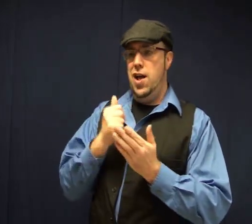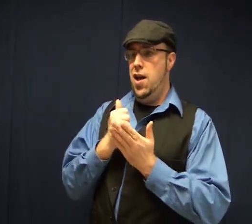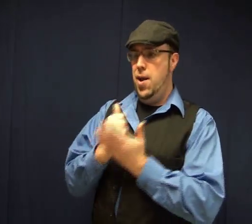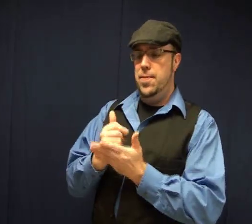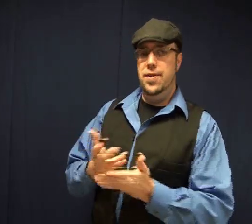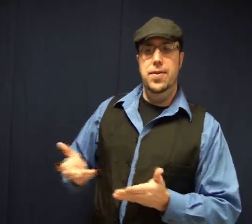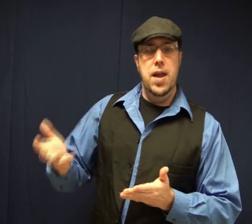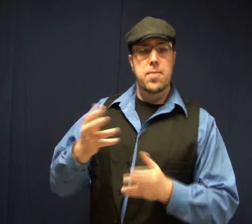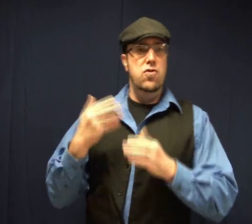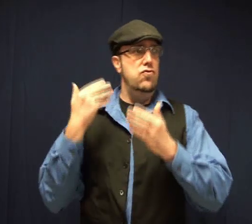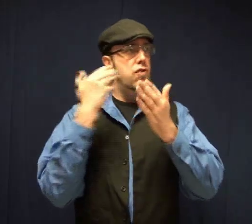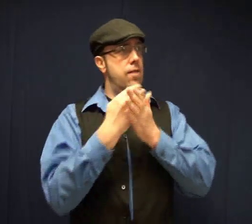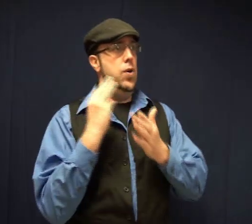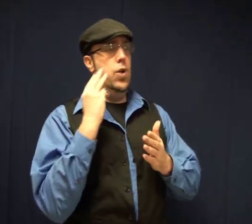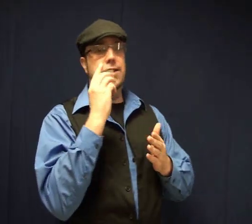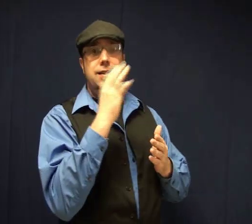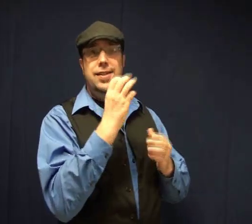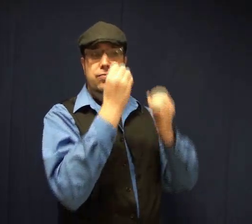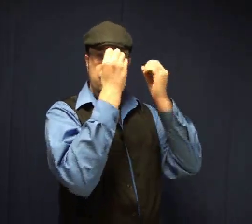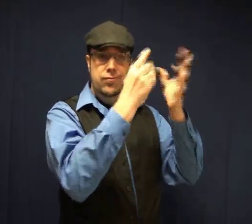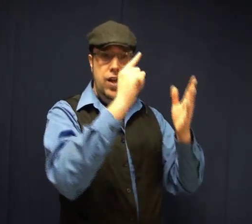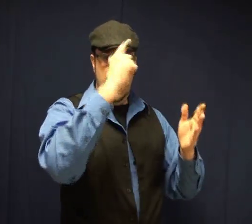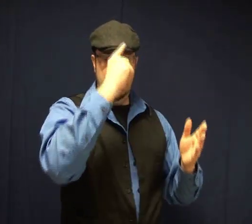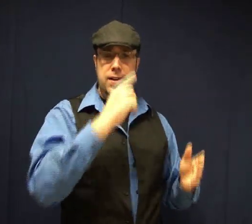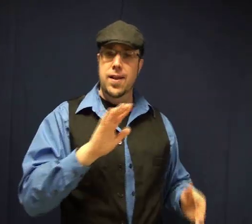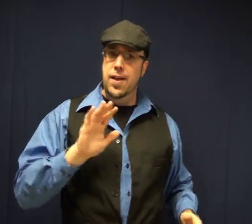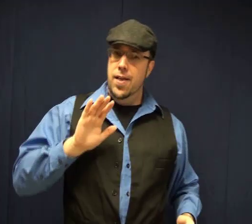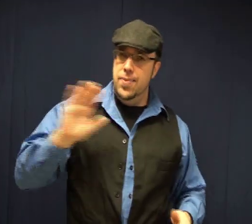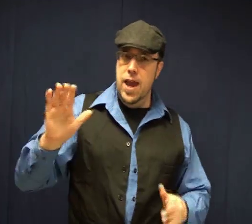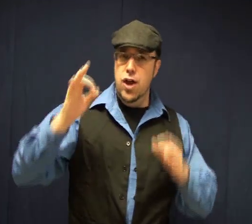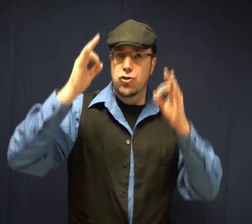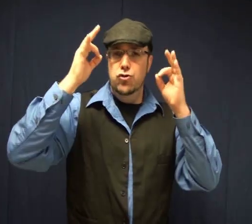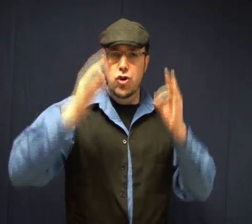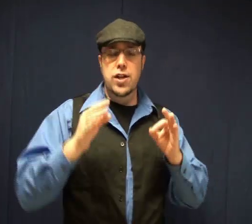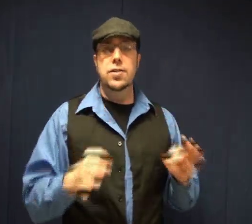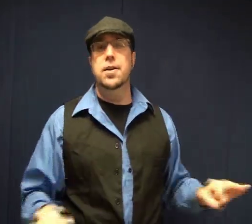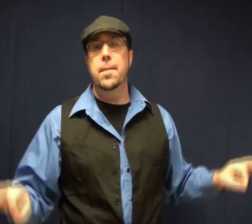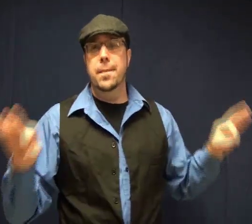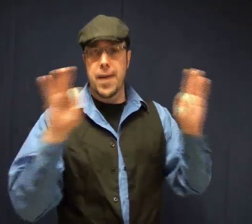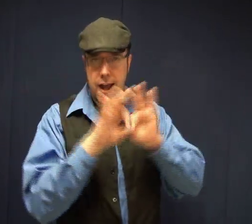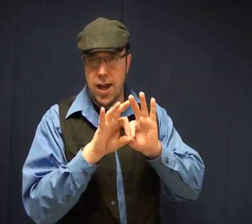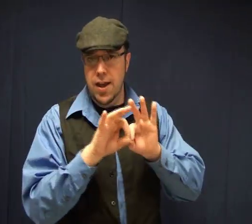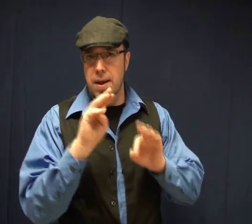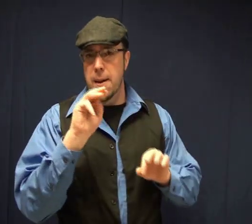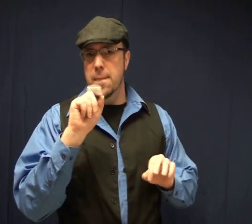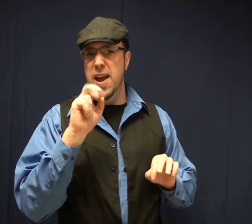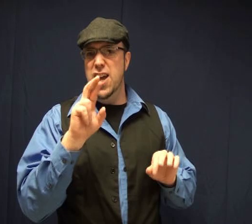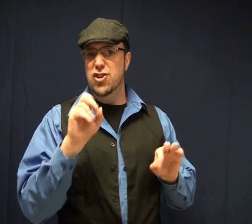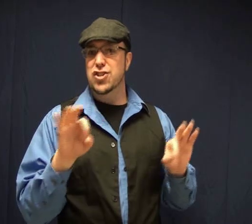That will help all of them arrive at Washington DC to tell the government that their choice maters.